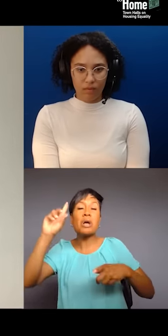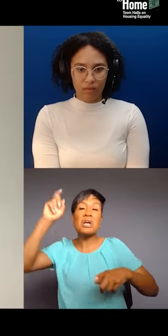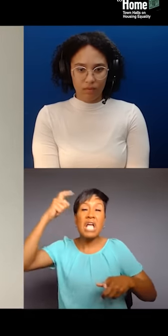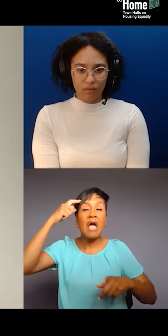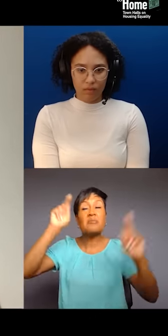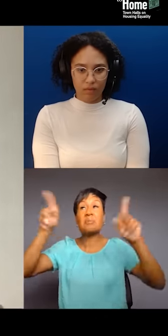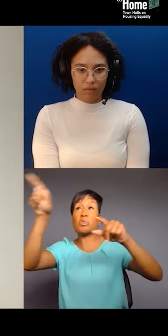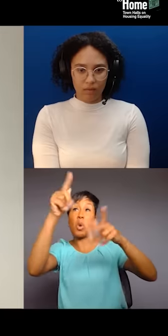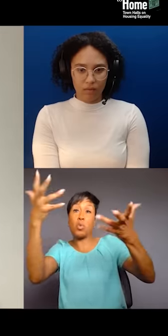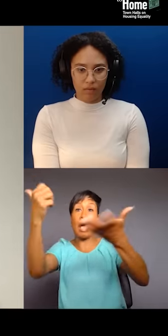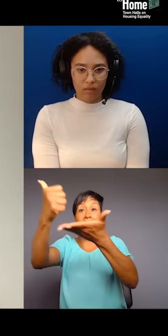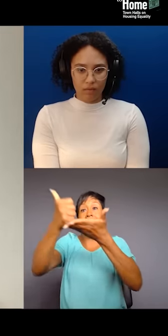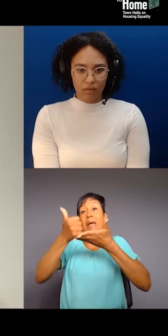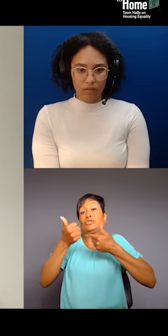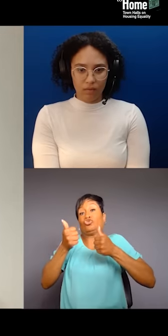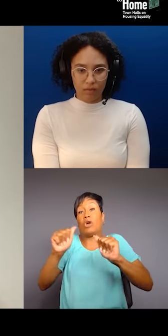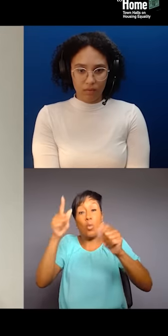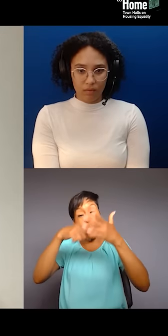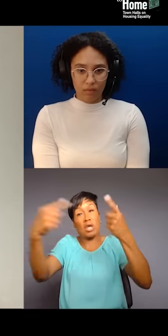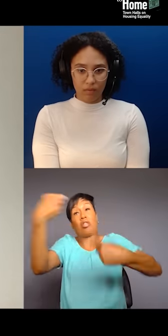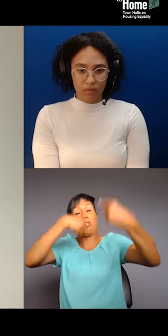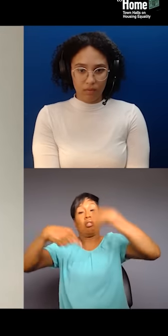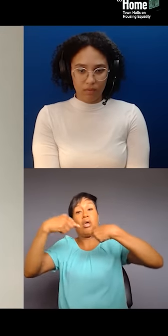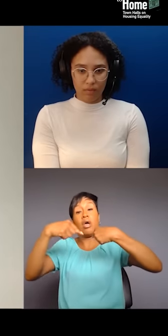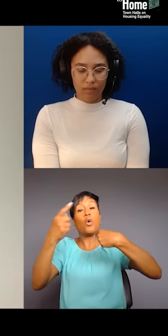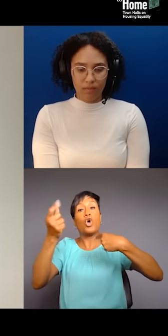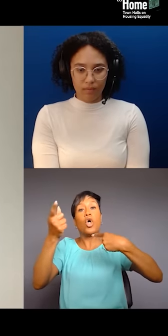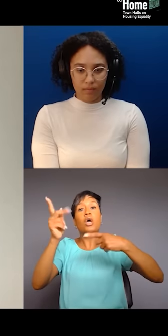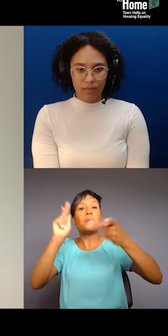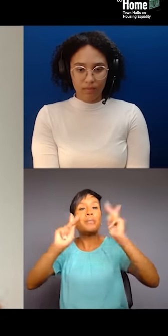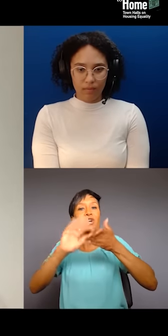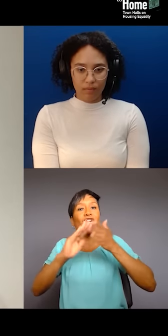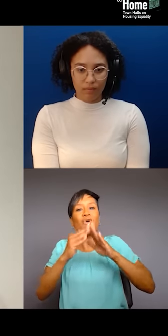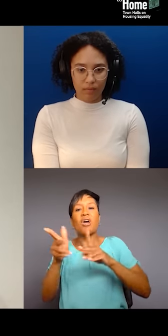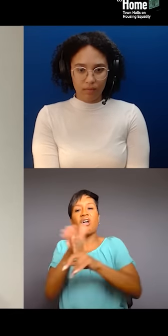when they convince the people in the community, the artists, the natives, right?